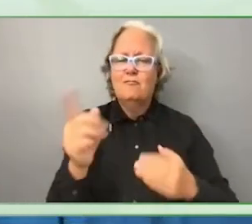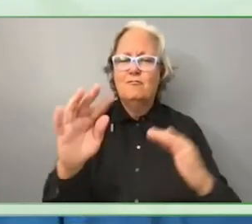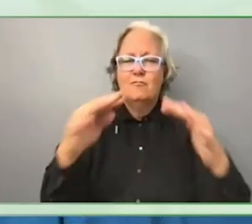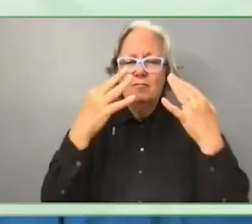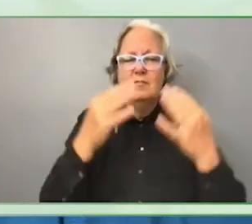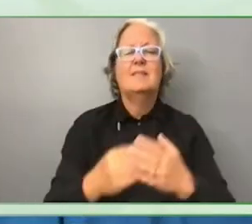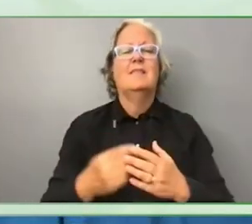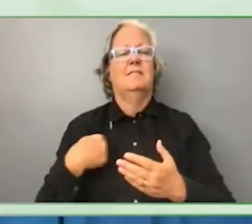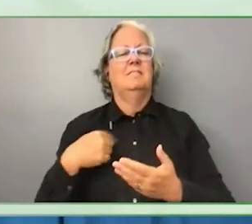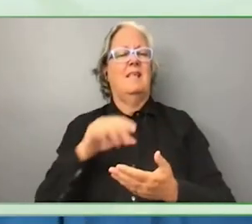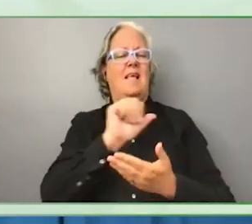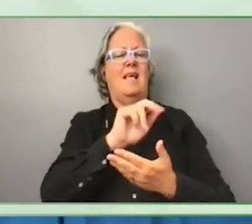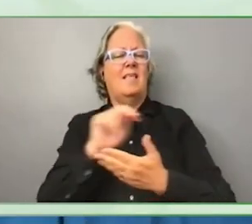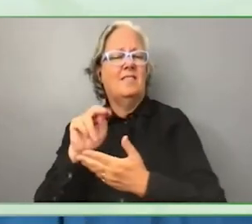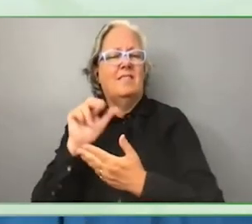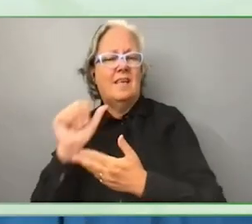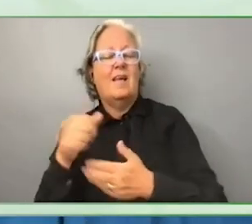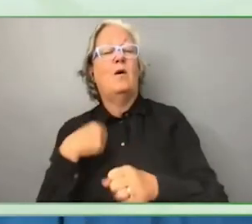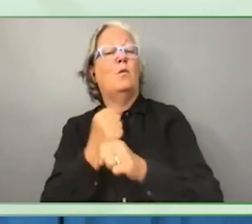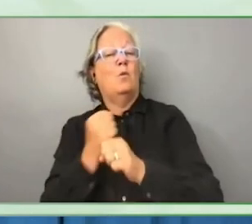I am colleague with Charlotte from the World Bank.